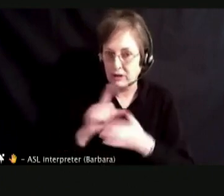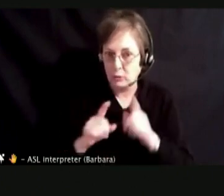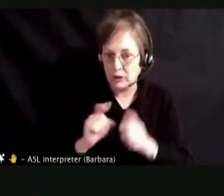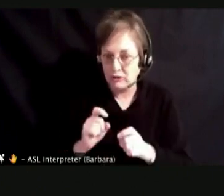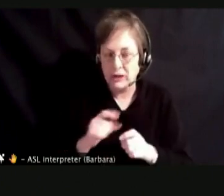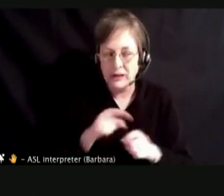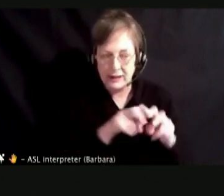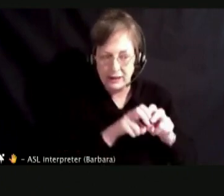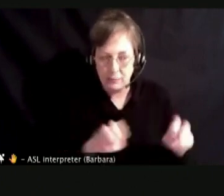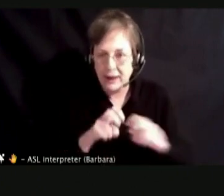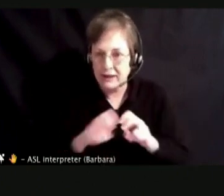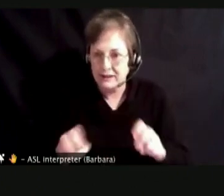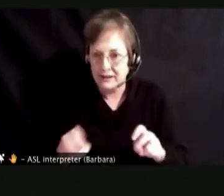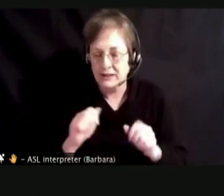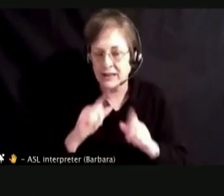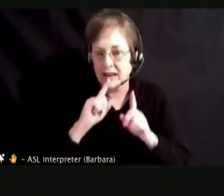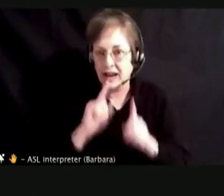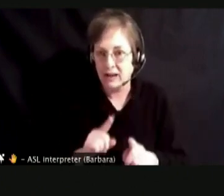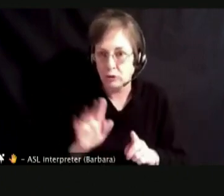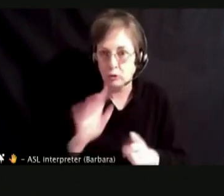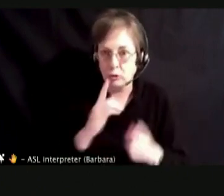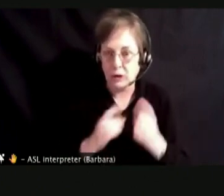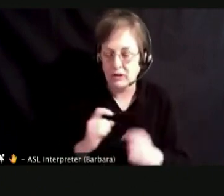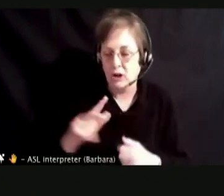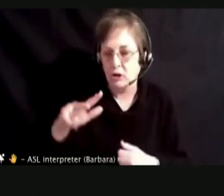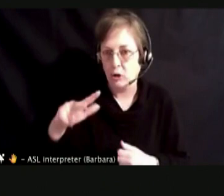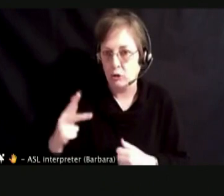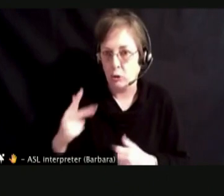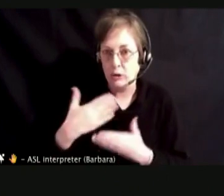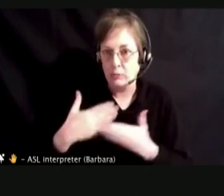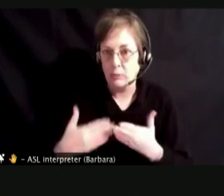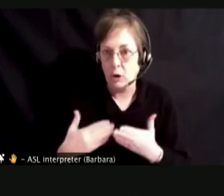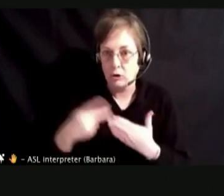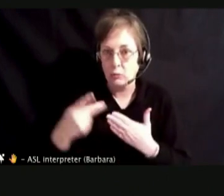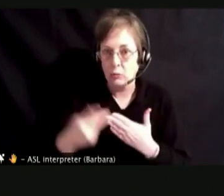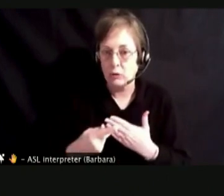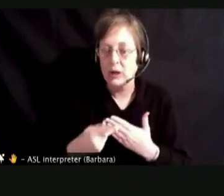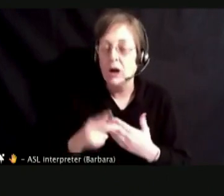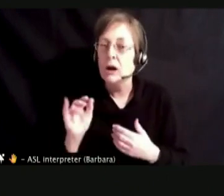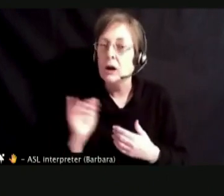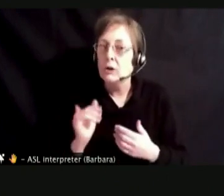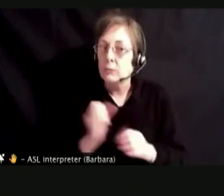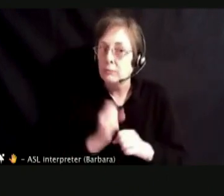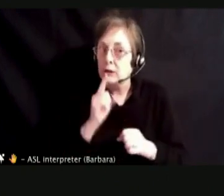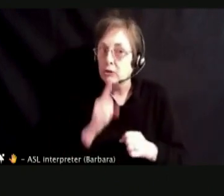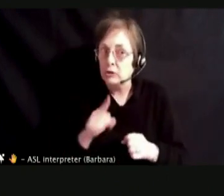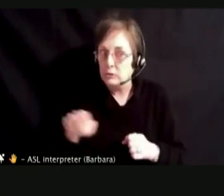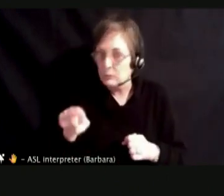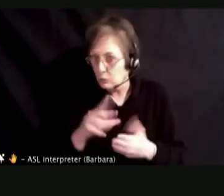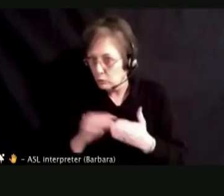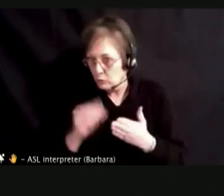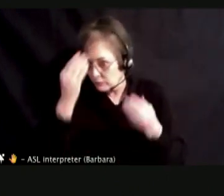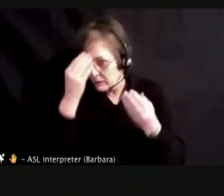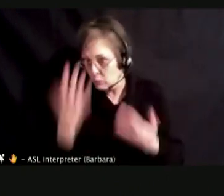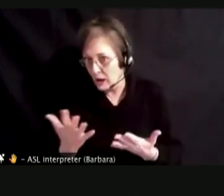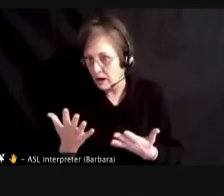IN THE THIRD PART OF THE PROGRAM. I ALSO WANT TO MAKE SURE THAT OUR STUDENTS ARE AWARE ANY INFORMATION THAT GOES INTO THE